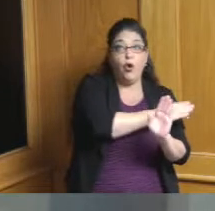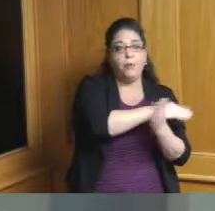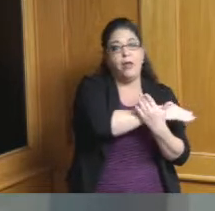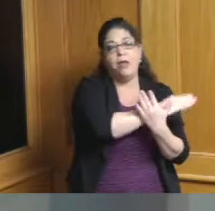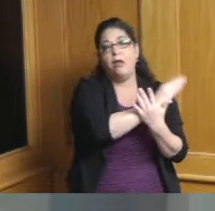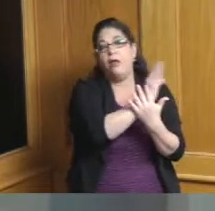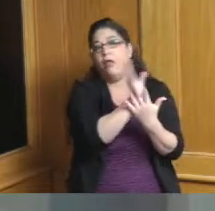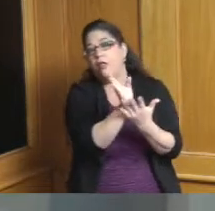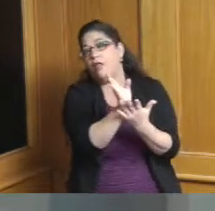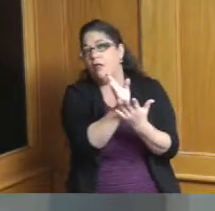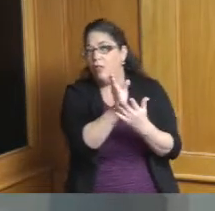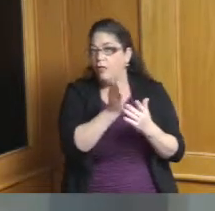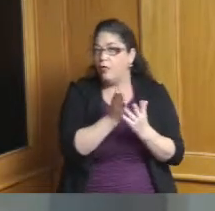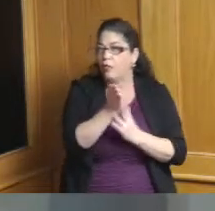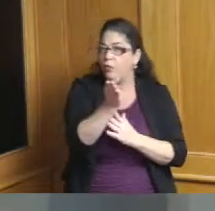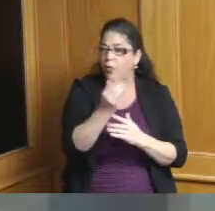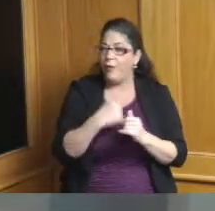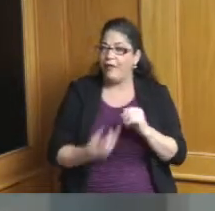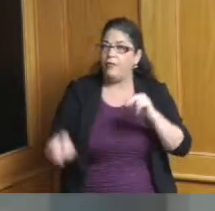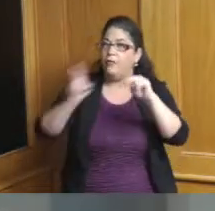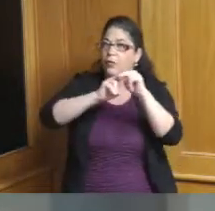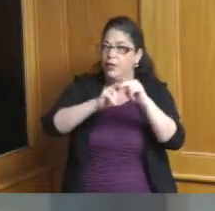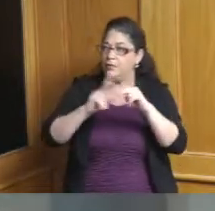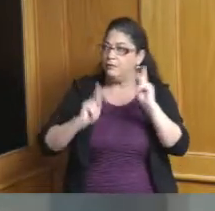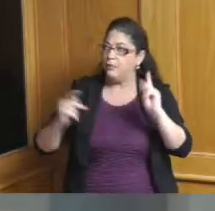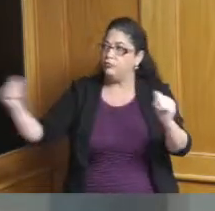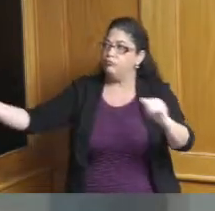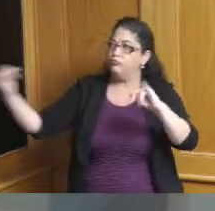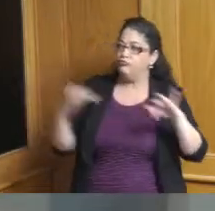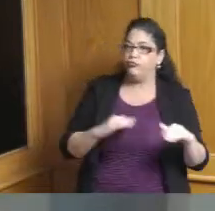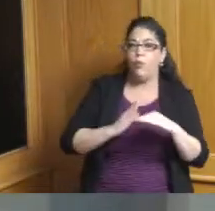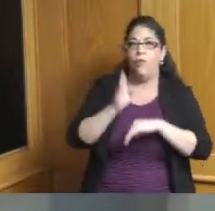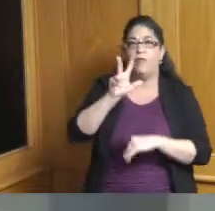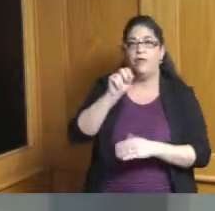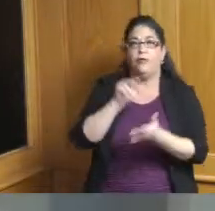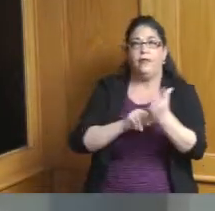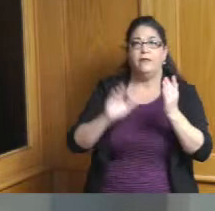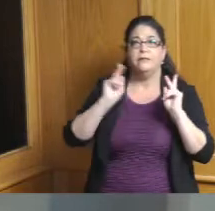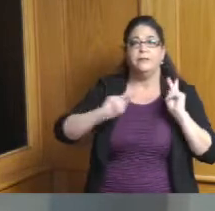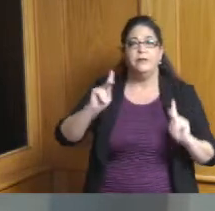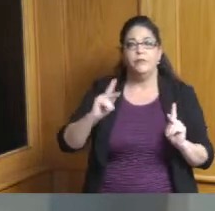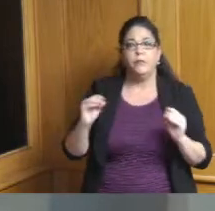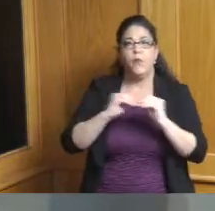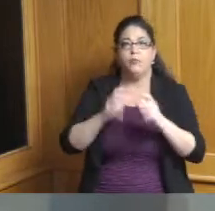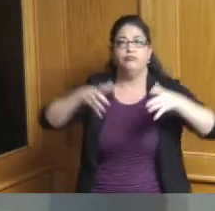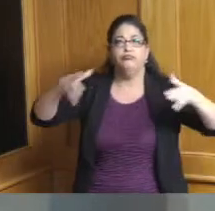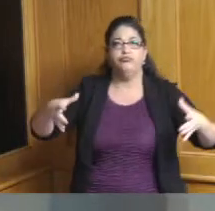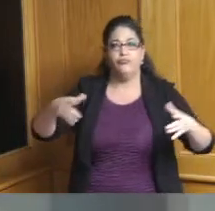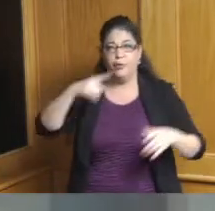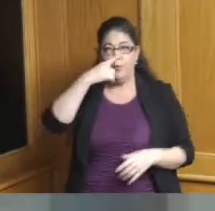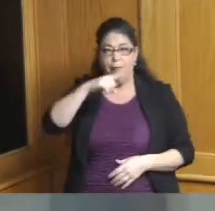population over 30 something thousand so if you could possibly just take this packet and use the